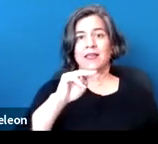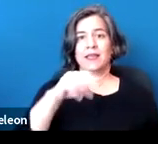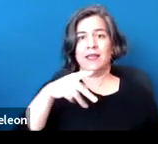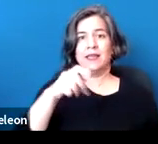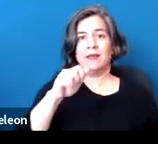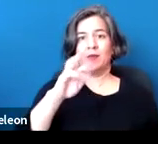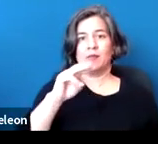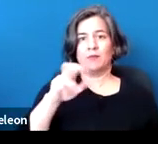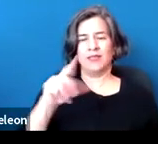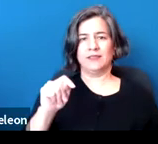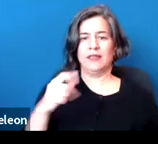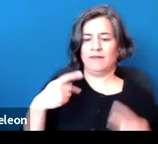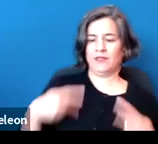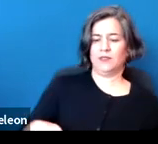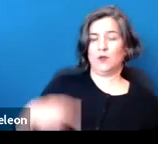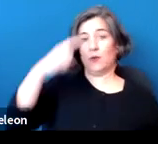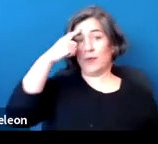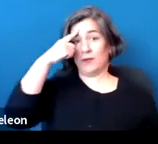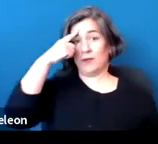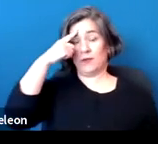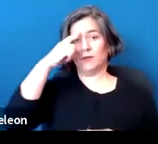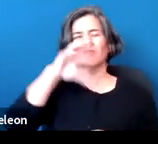or mental impairment, including medical disabilities